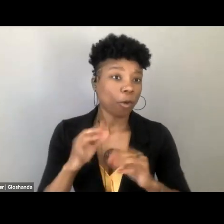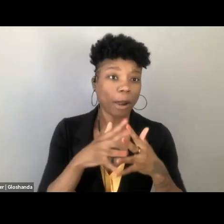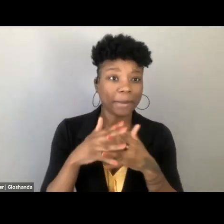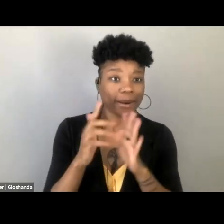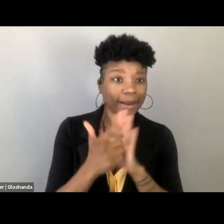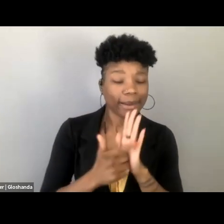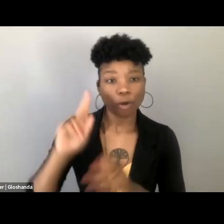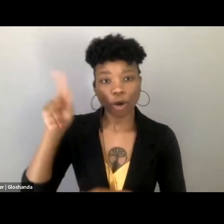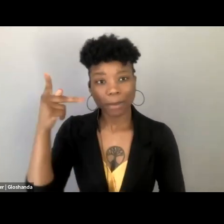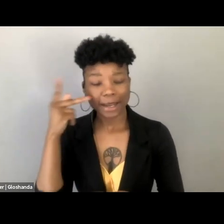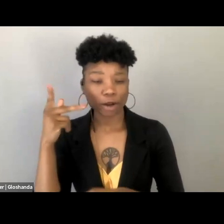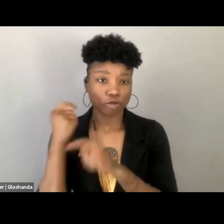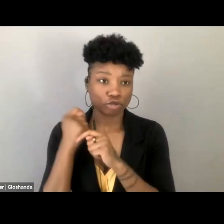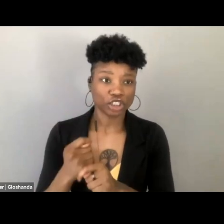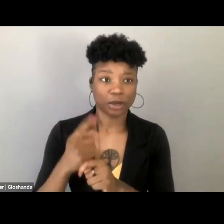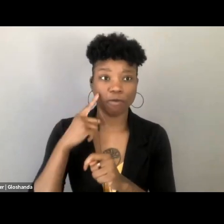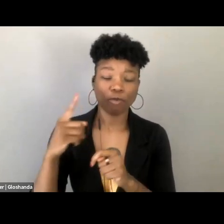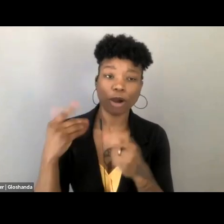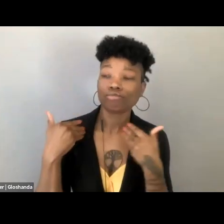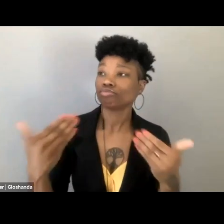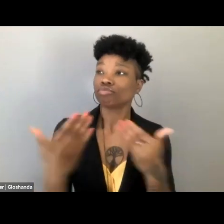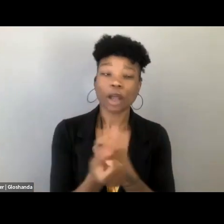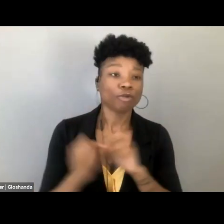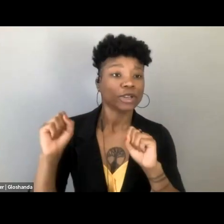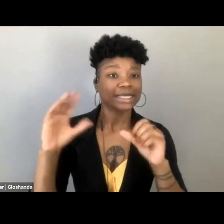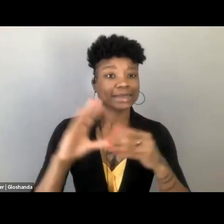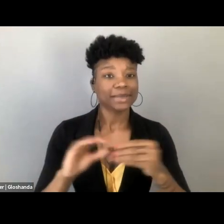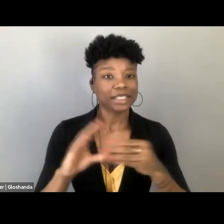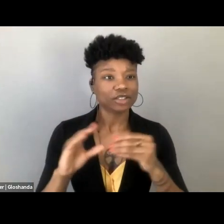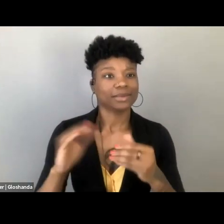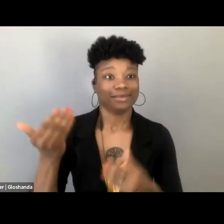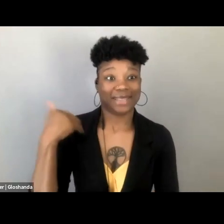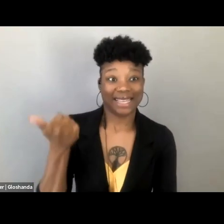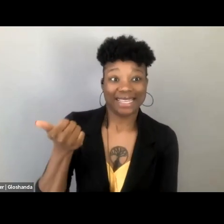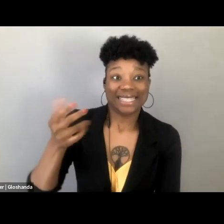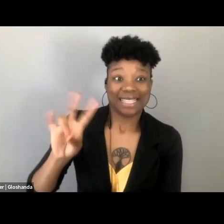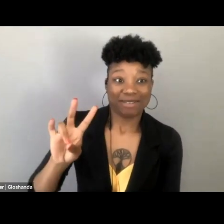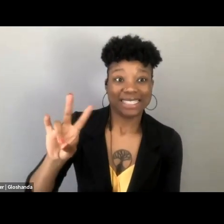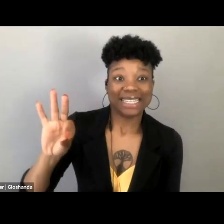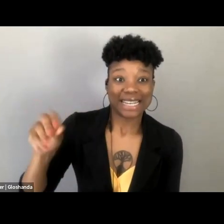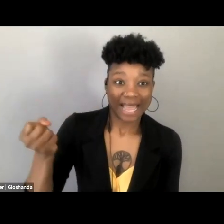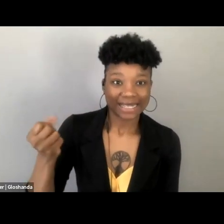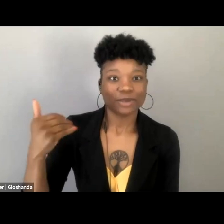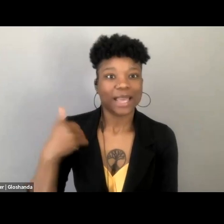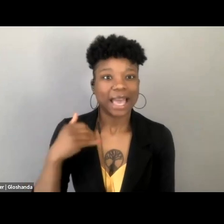of unfettered free speech, you know, go back to the 1790s, and the Alien and Sedition Act, go through the suppression of Abolitionist voices